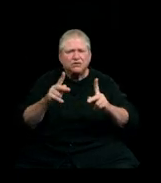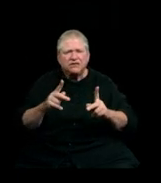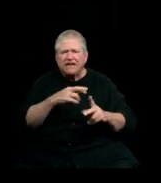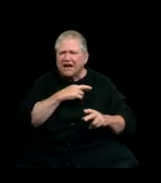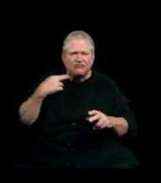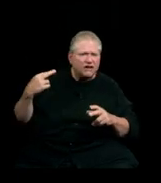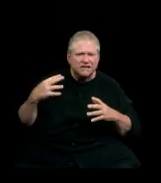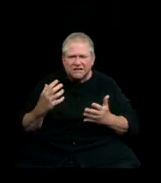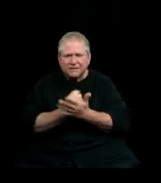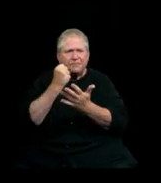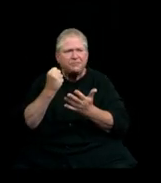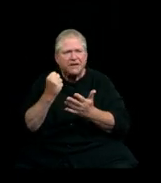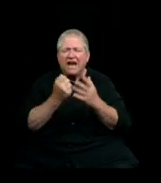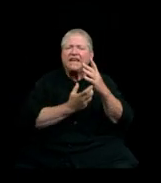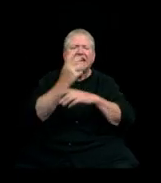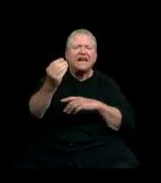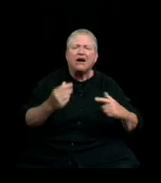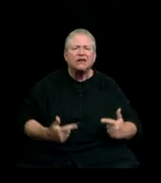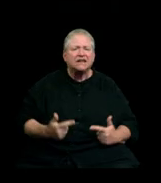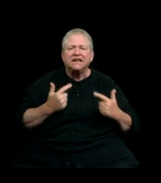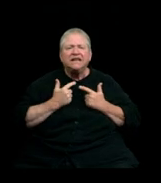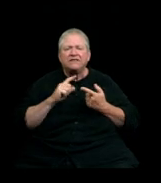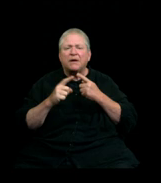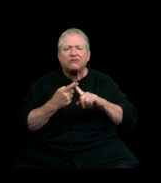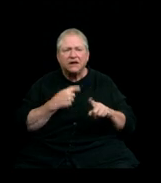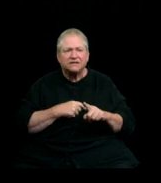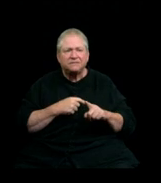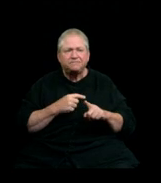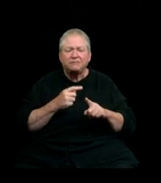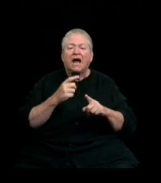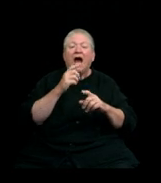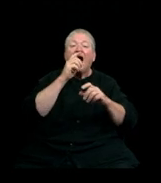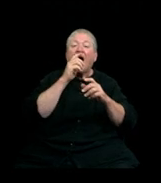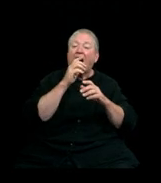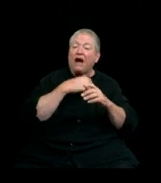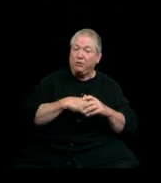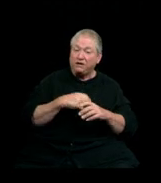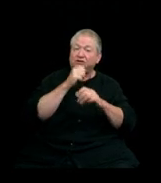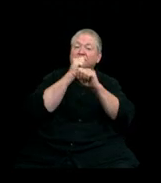Get out there and live, my friends. I wish you all the greatest blessings in life and career